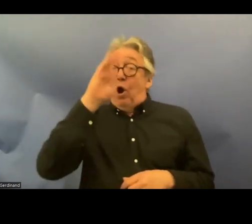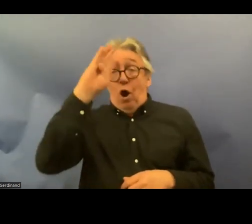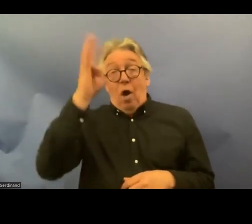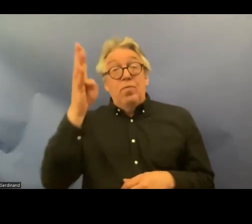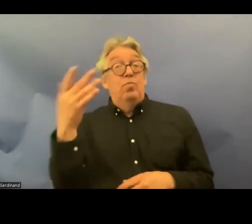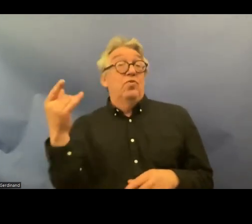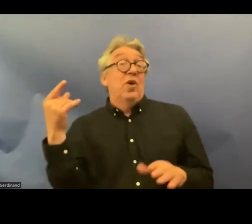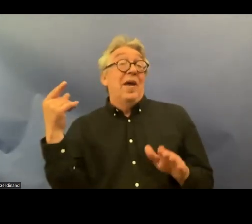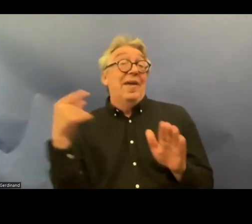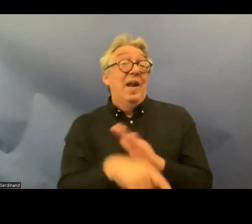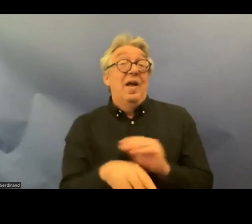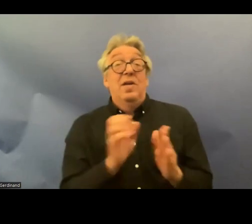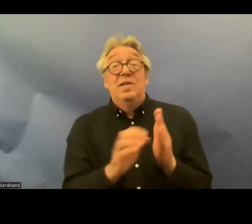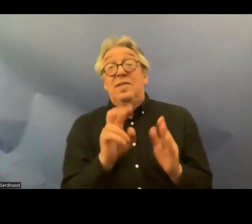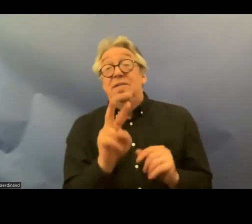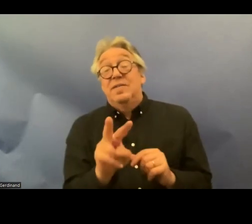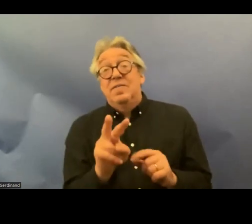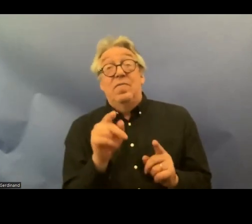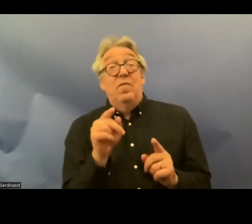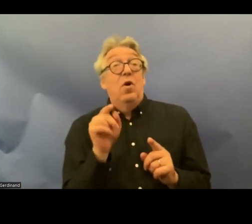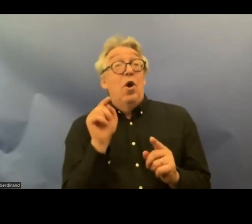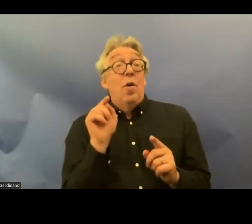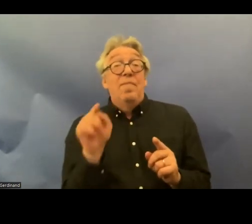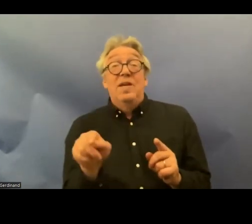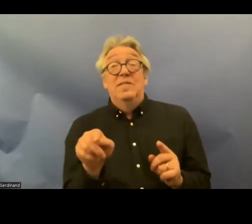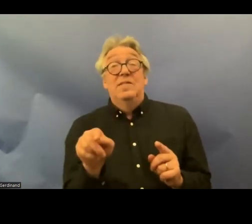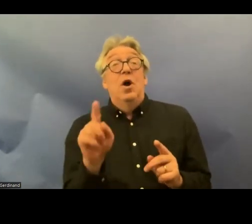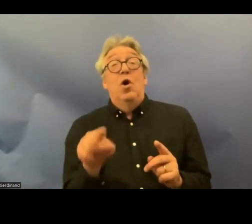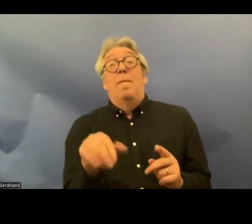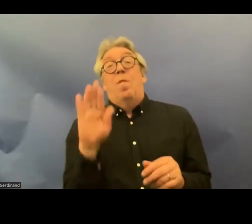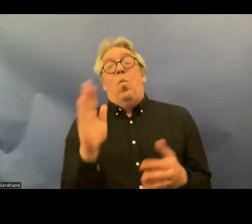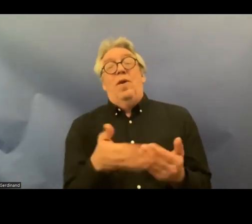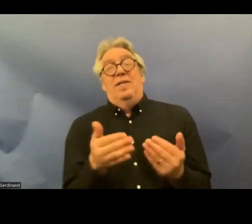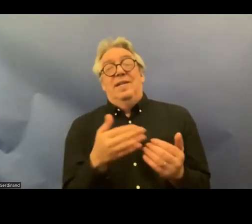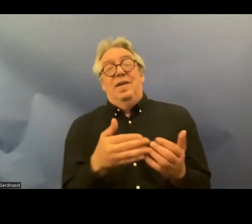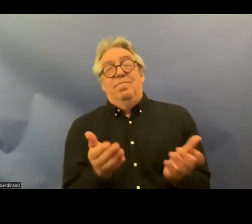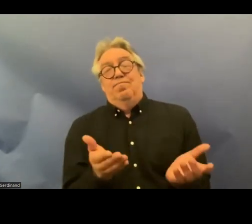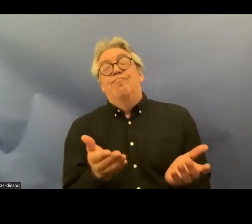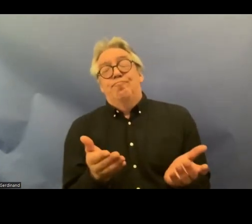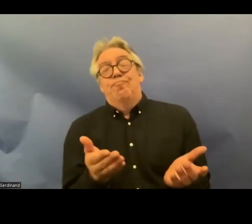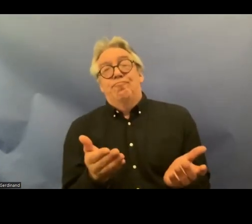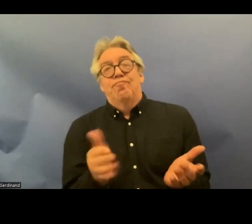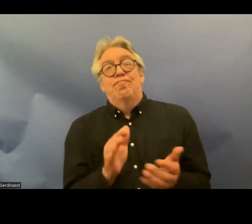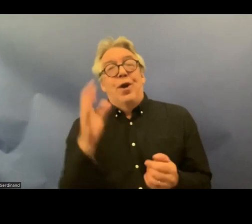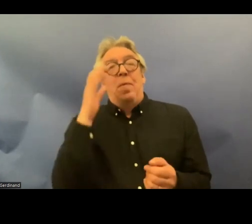under Article 15 uh these are probably the easiest one to uh to to